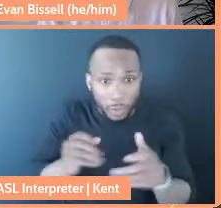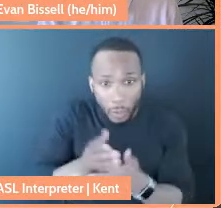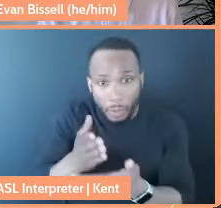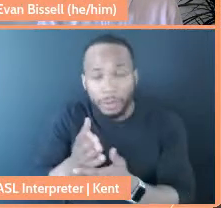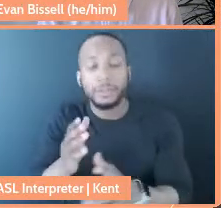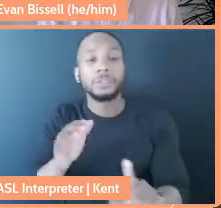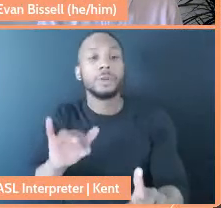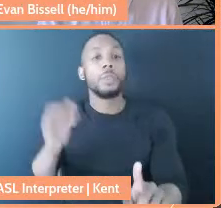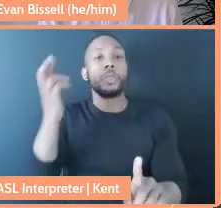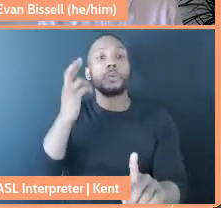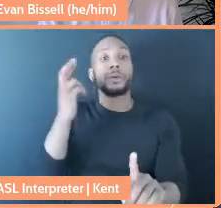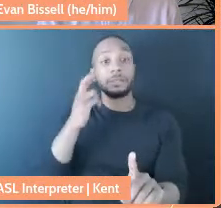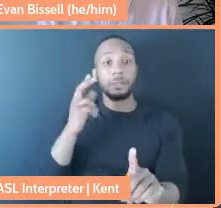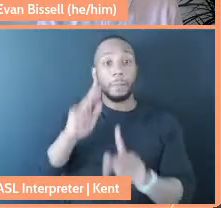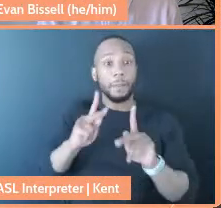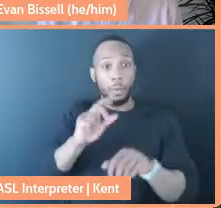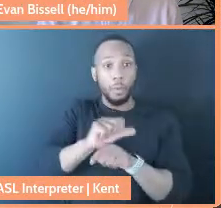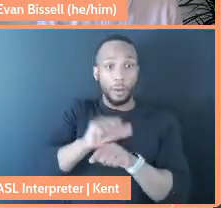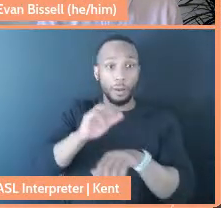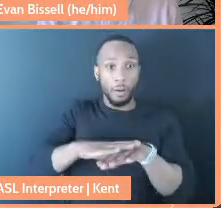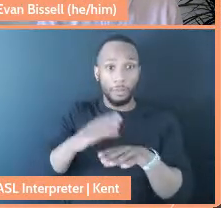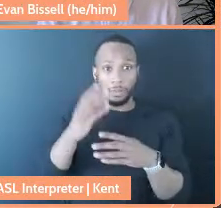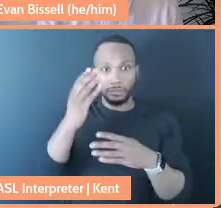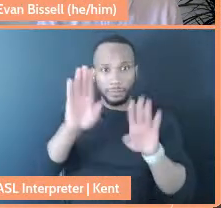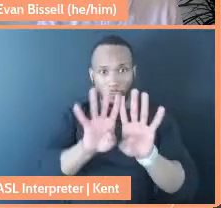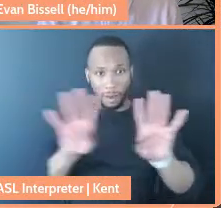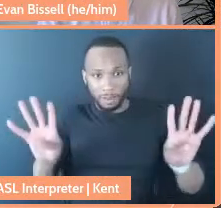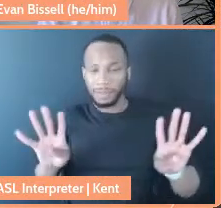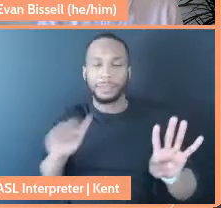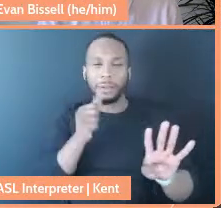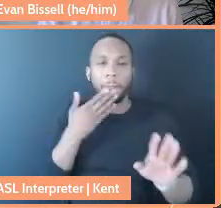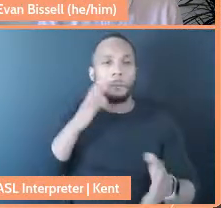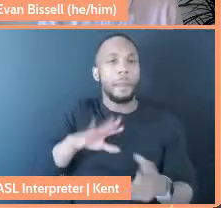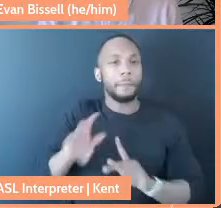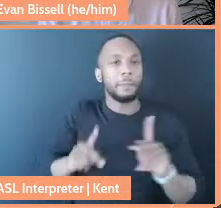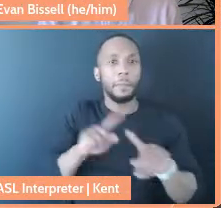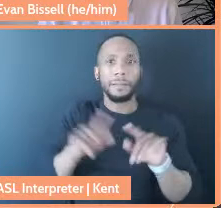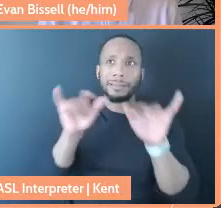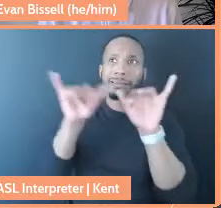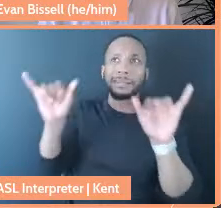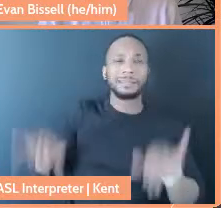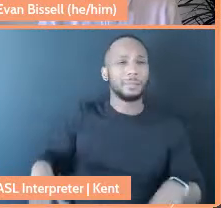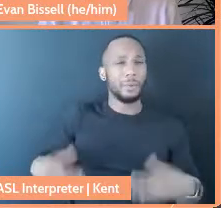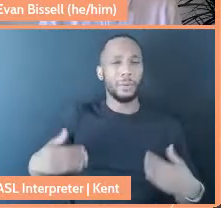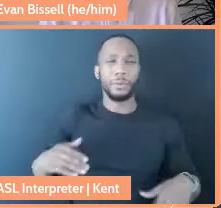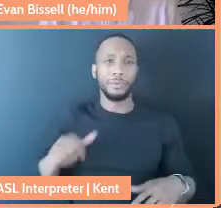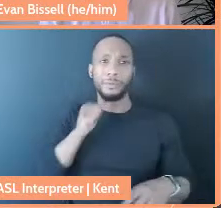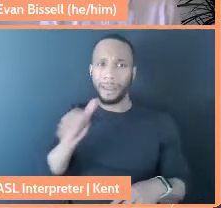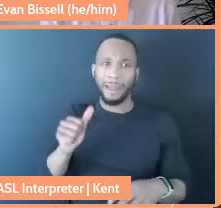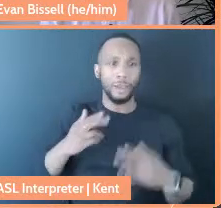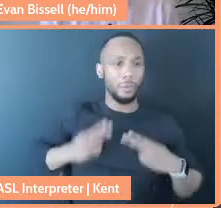"people on the front line." They're not bad people. It's a system. It's so inhumane. And